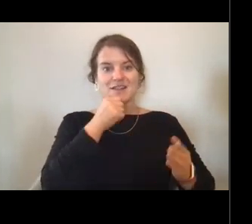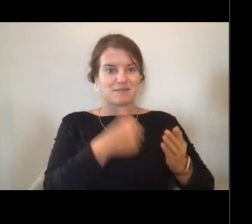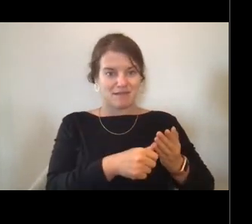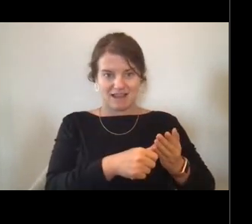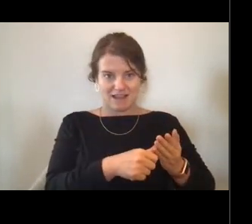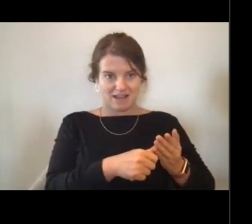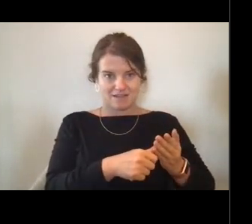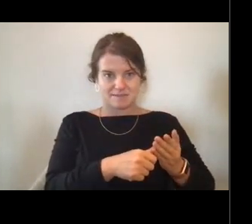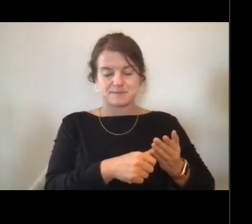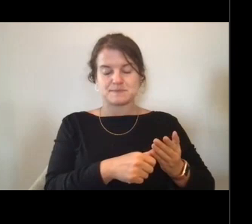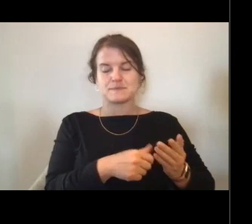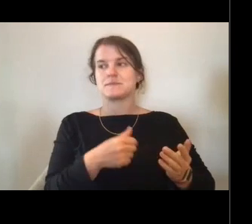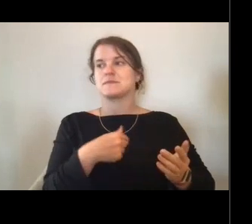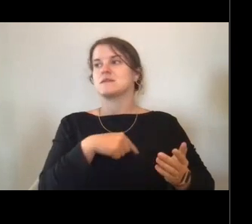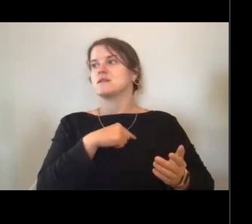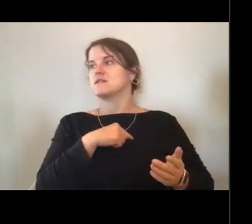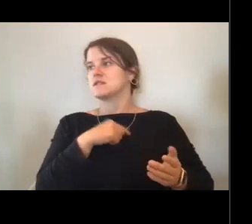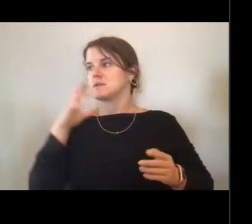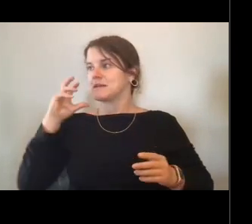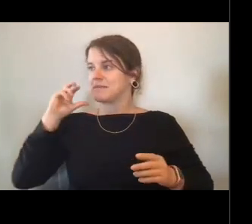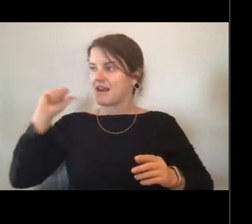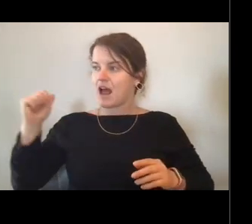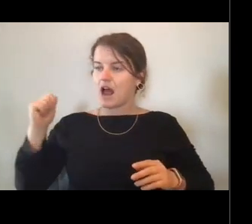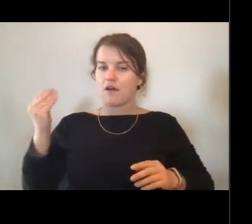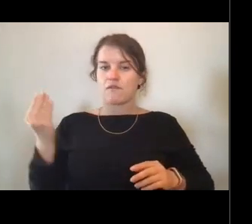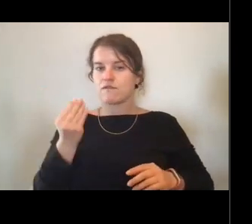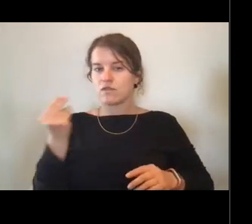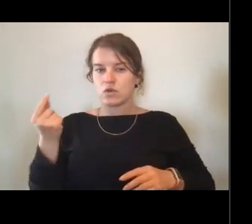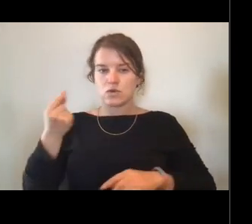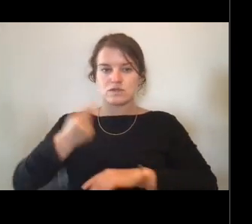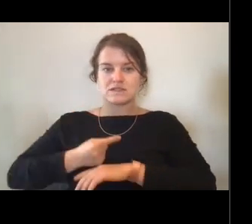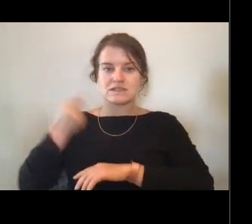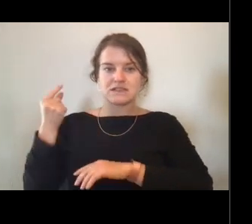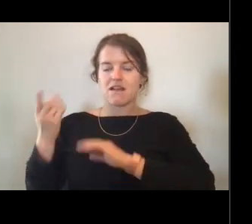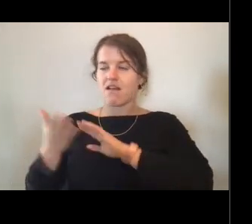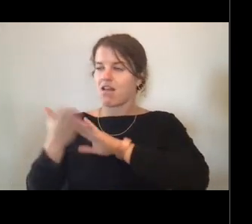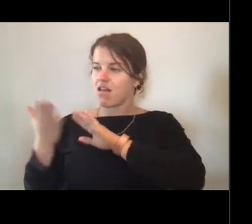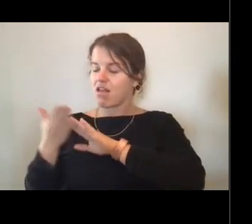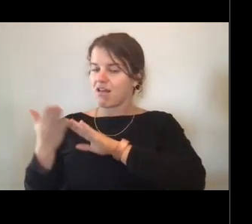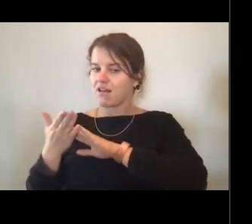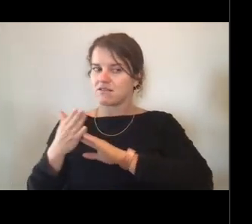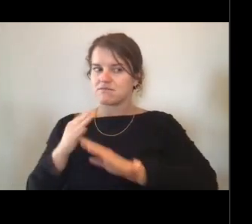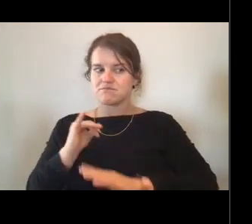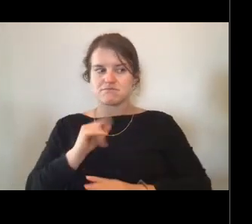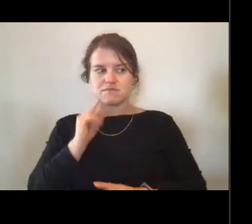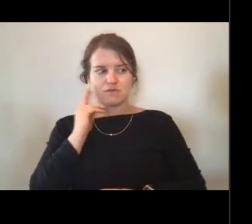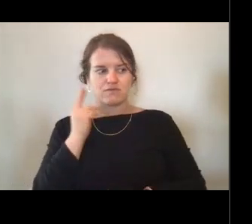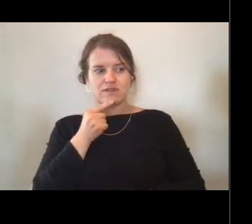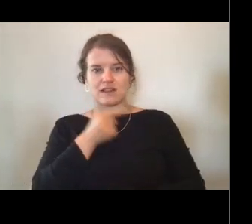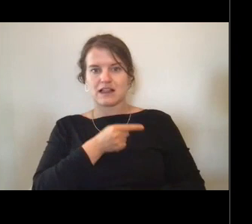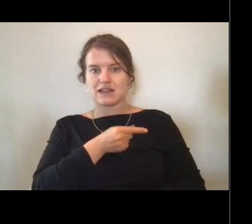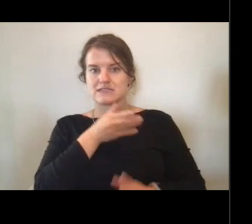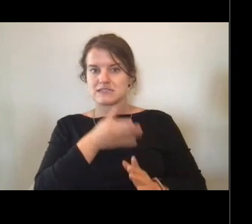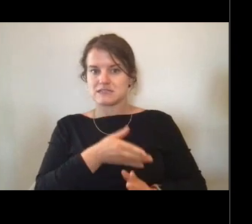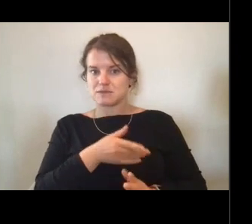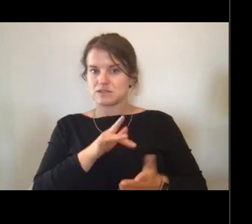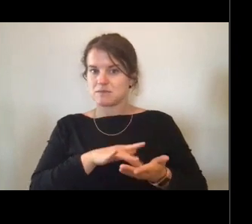So we had been out for a couple of days operating and then realized that this person is about to run out of this medication.